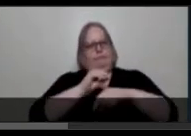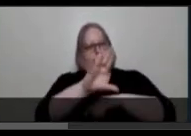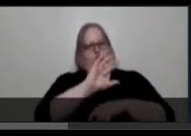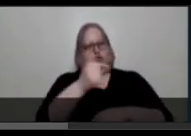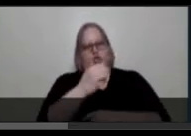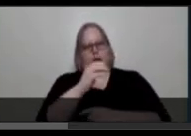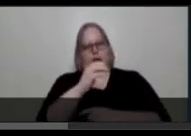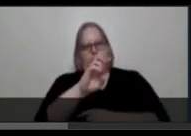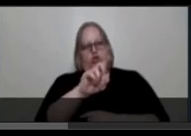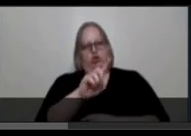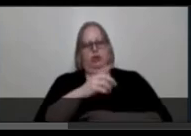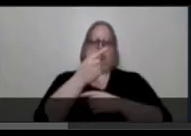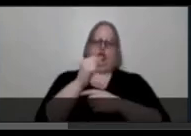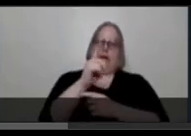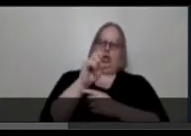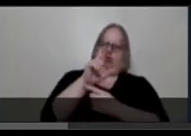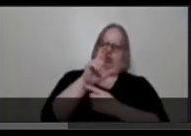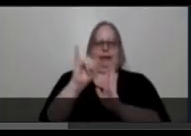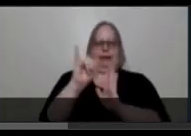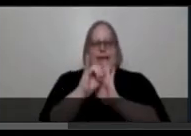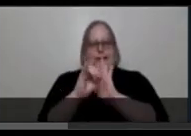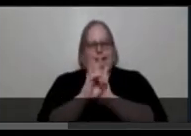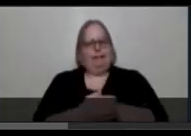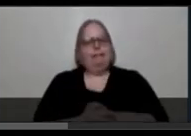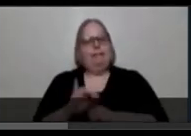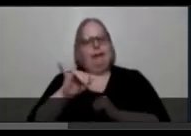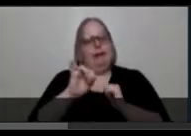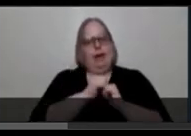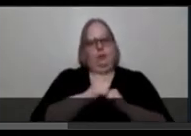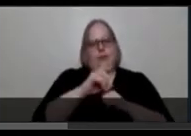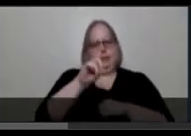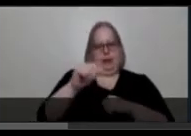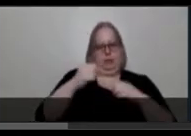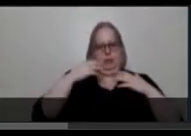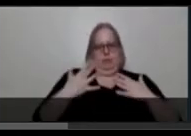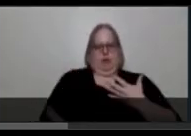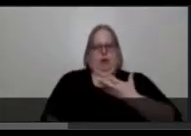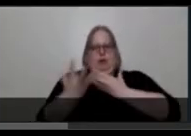How does disabled embodiment open us to the possibility of a deeper engagement